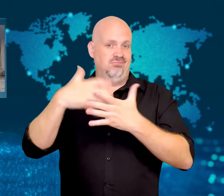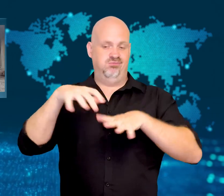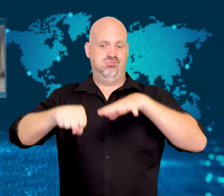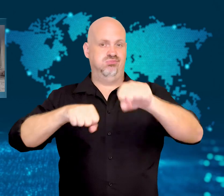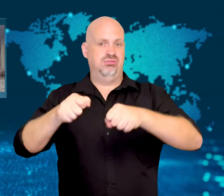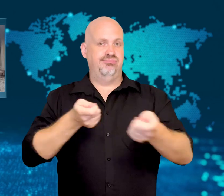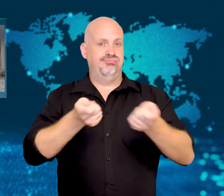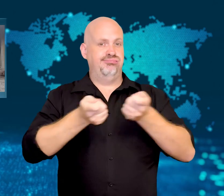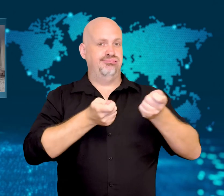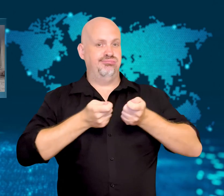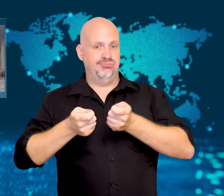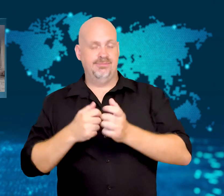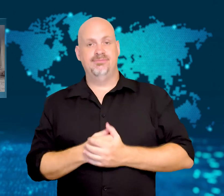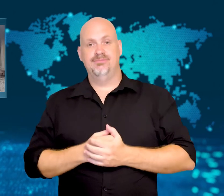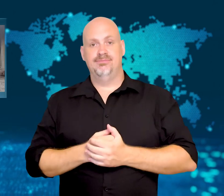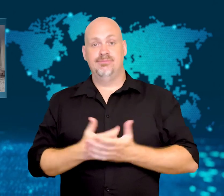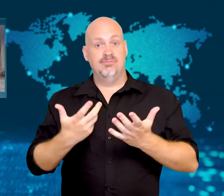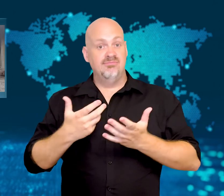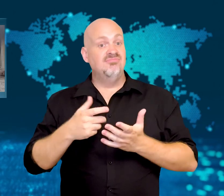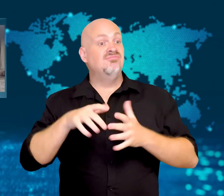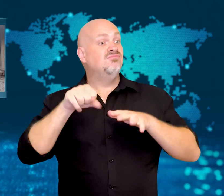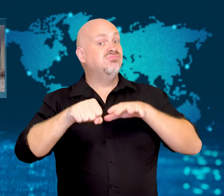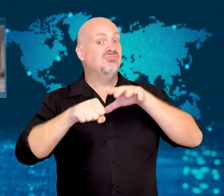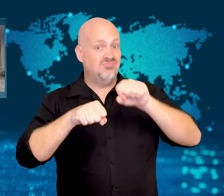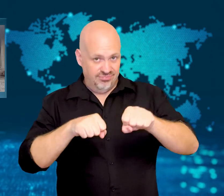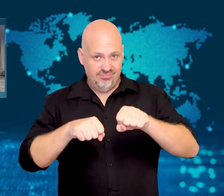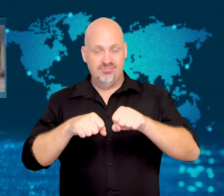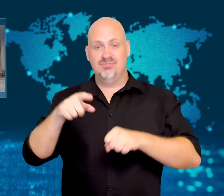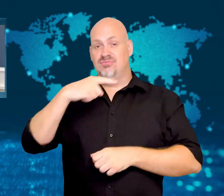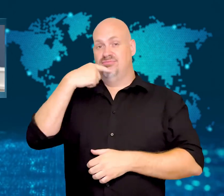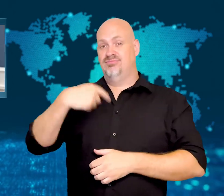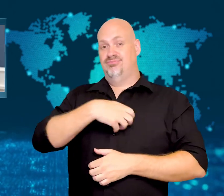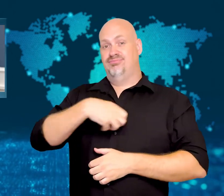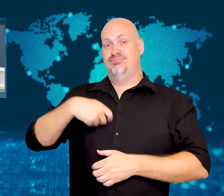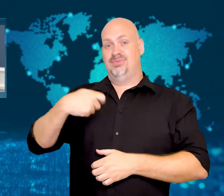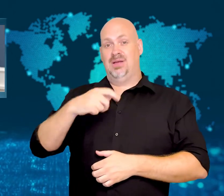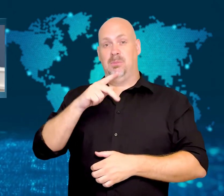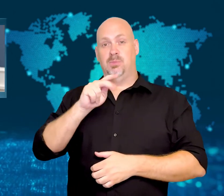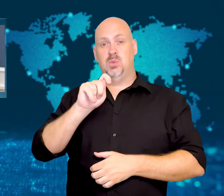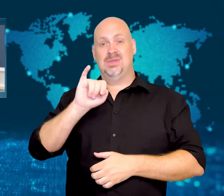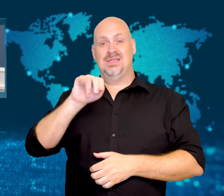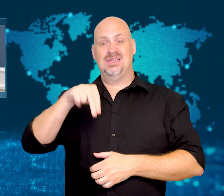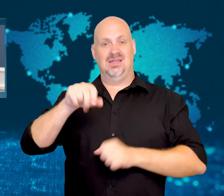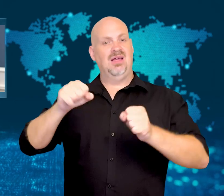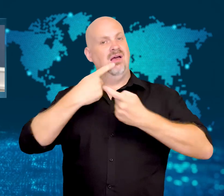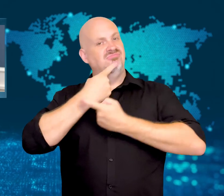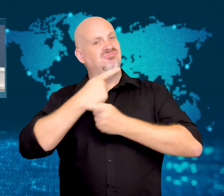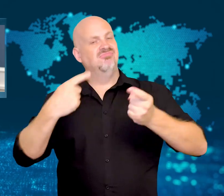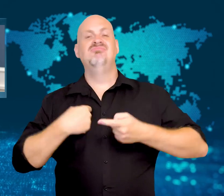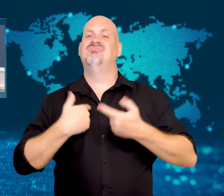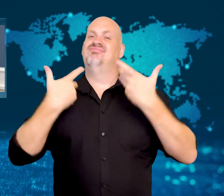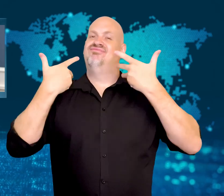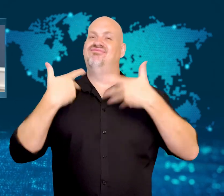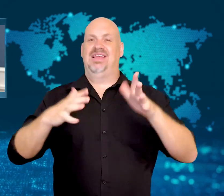so Putin could then claim he "liberated" Ukraine's eastern territories.